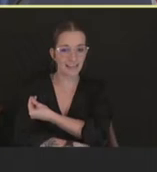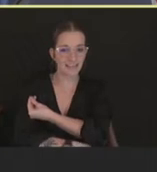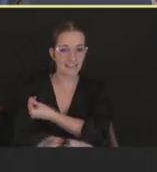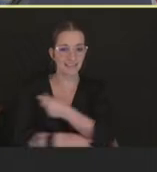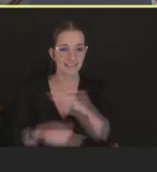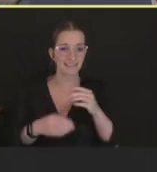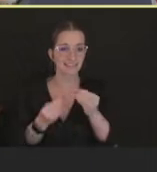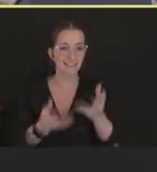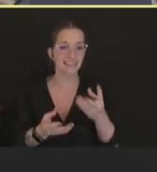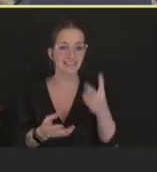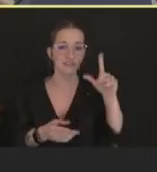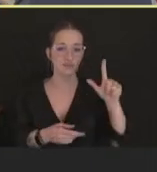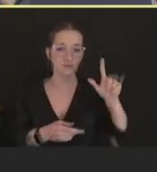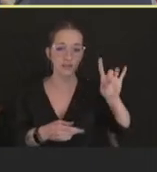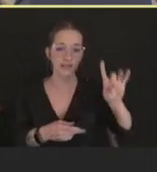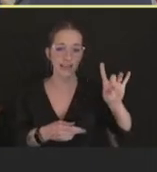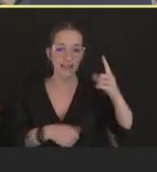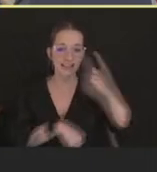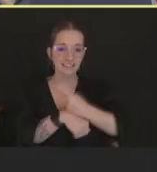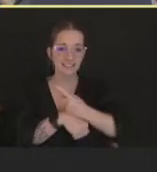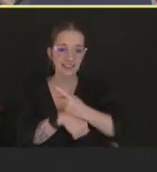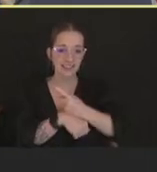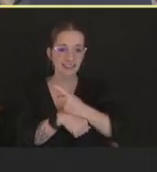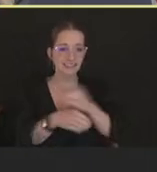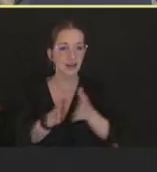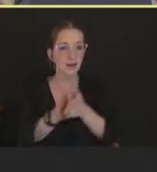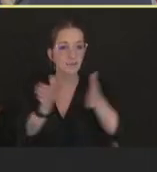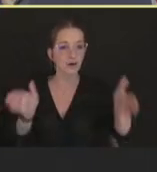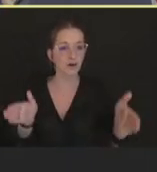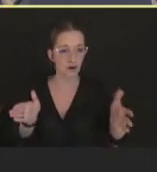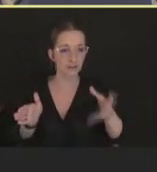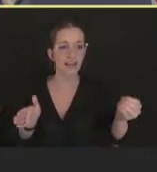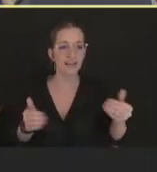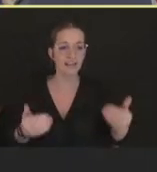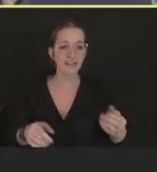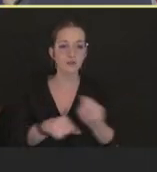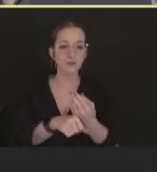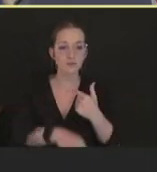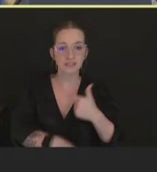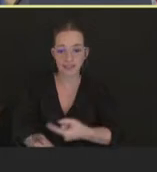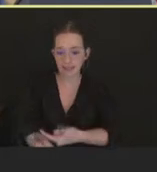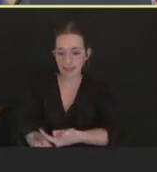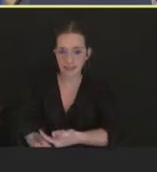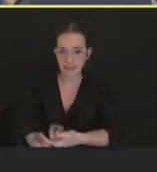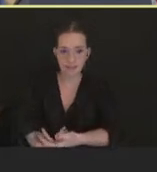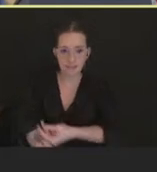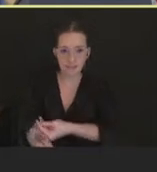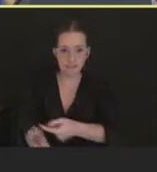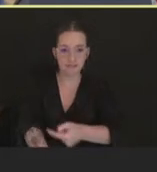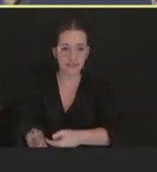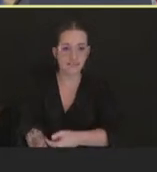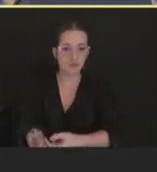with an injection volume of 0.5 mls. And on August 9th, the U.S. FDA issued an